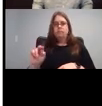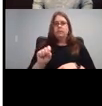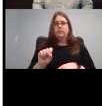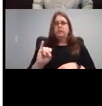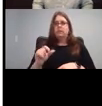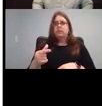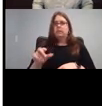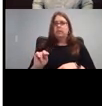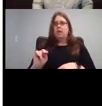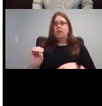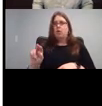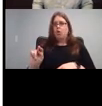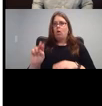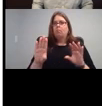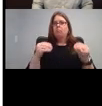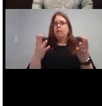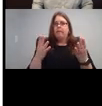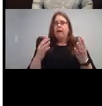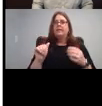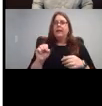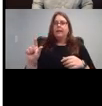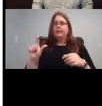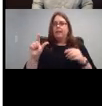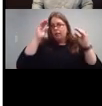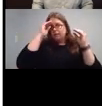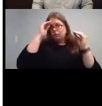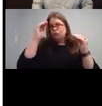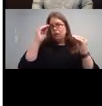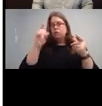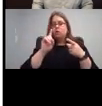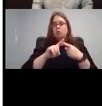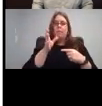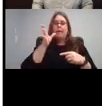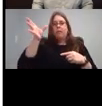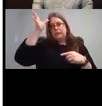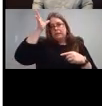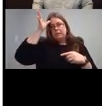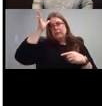American sign language instruction to to parents if